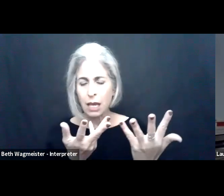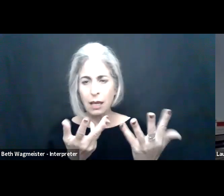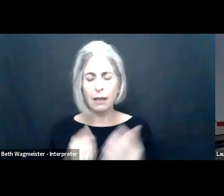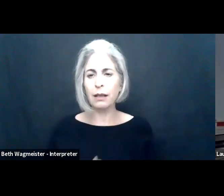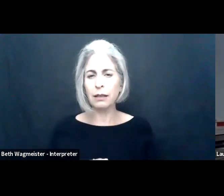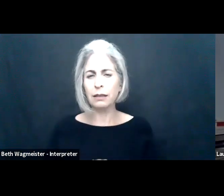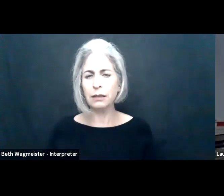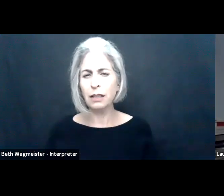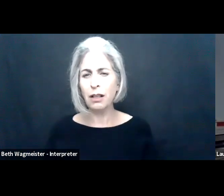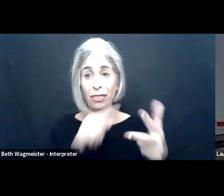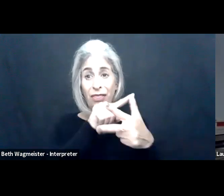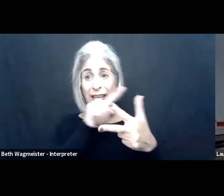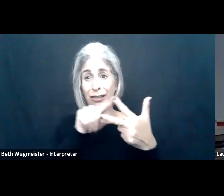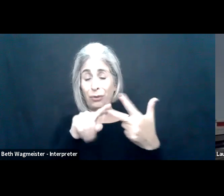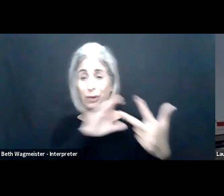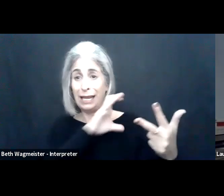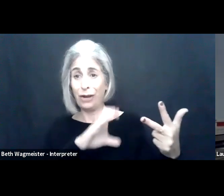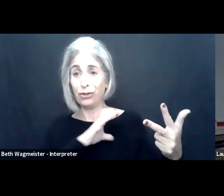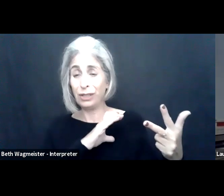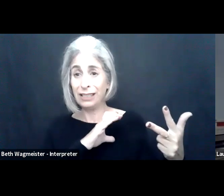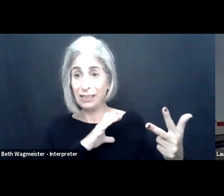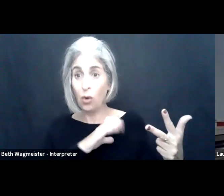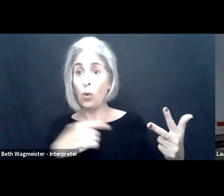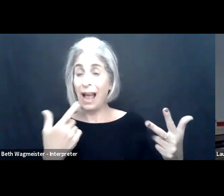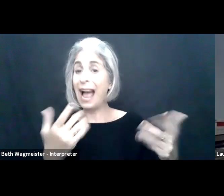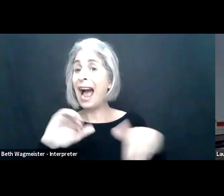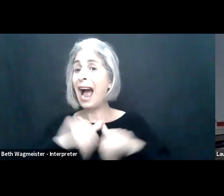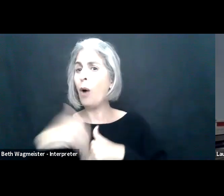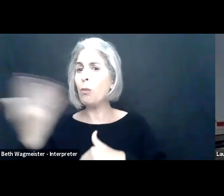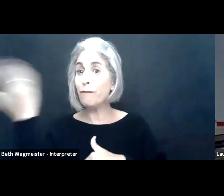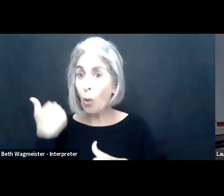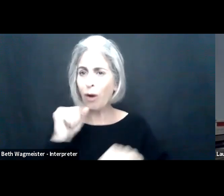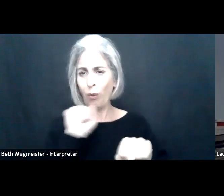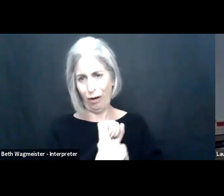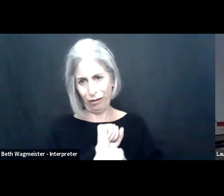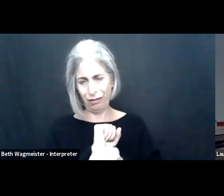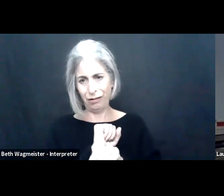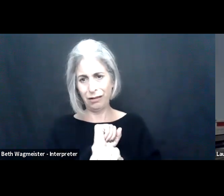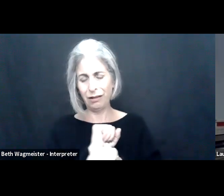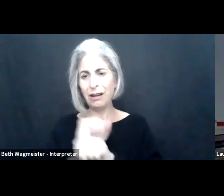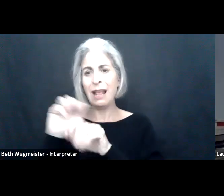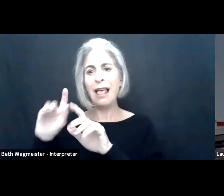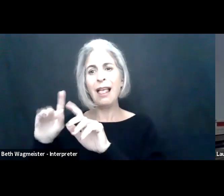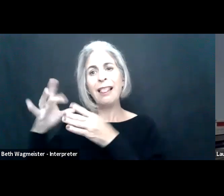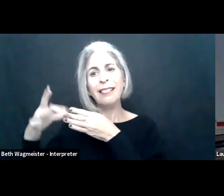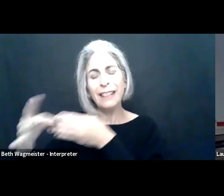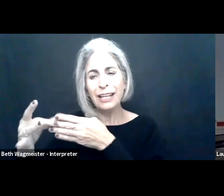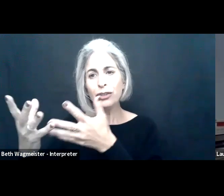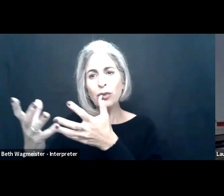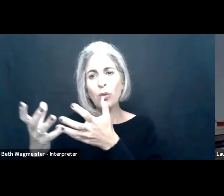serendipity, that magic, innovation, everything is scheduled now. These three perceived losses and characteristics had a lot to do with how